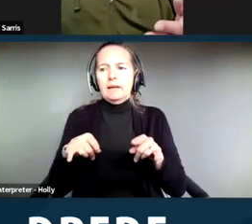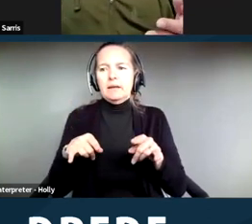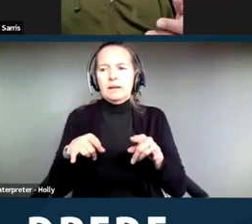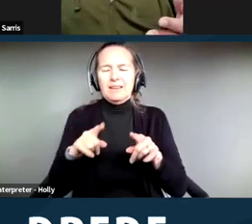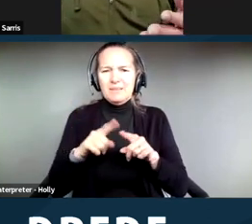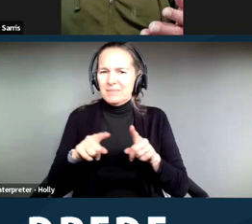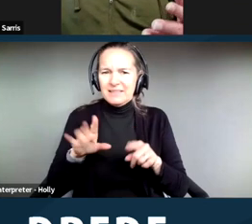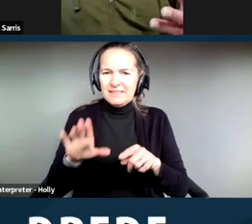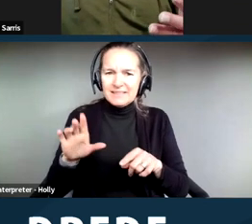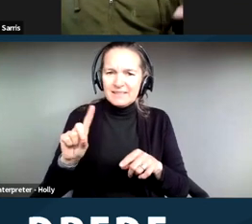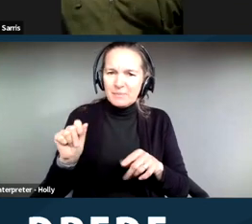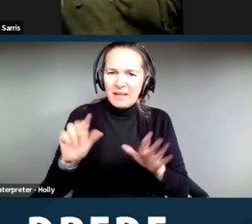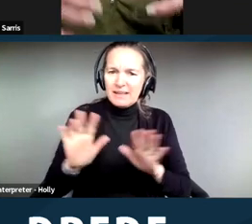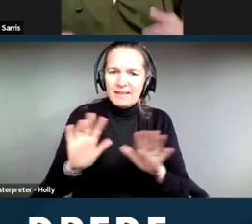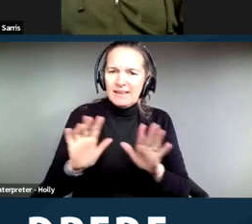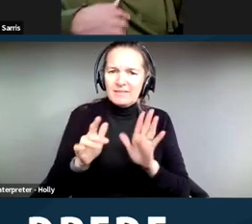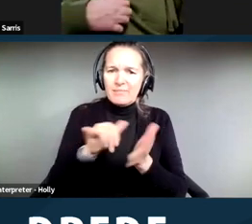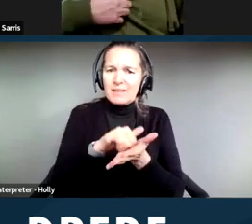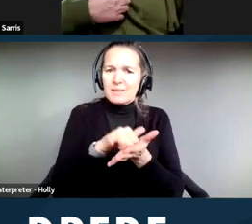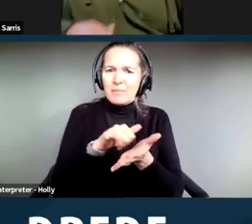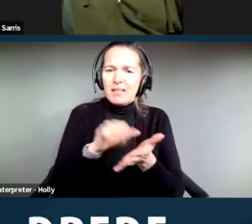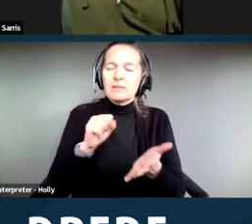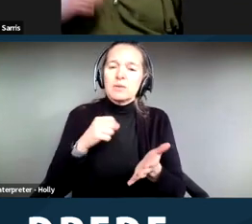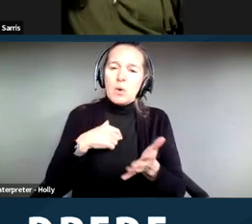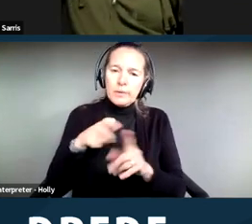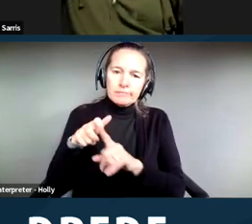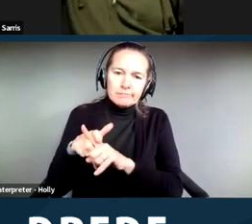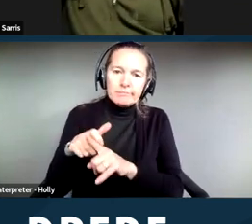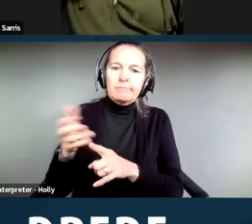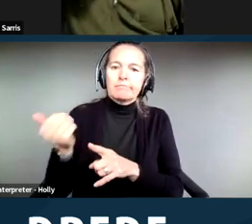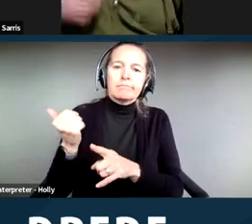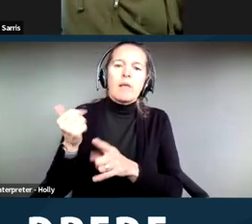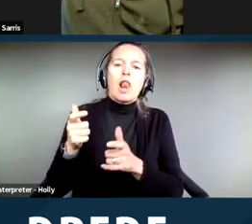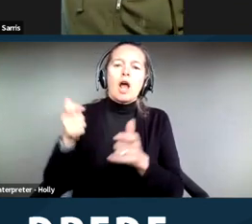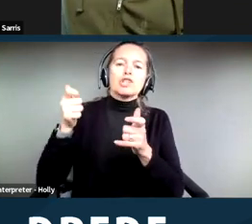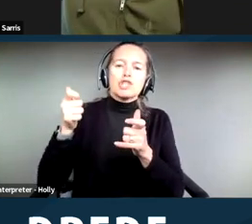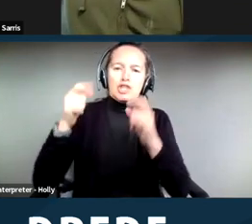you know, we were able to get larger tents. We also, you know, had some people in wheelchairs,